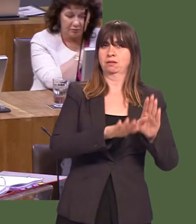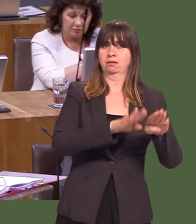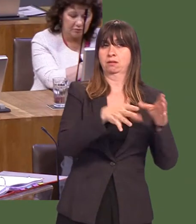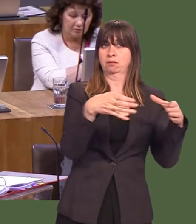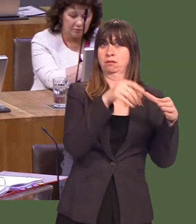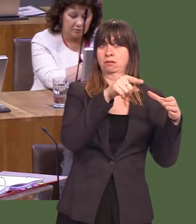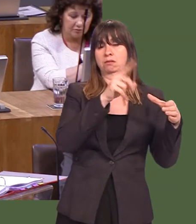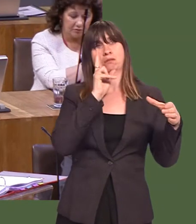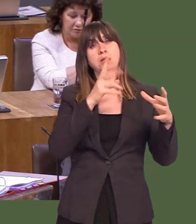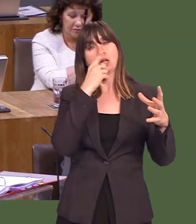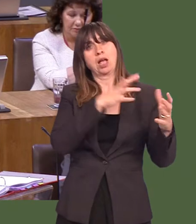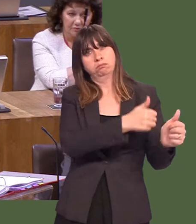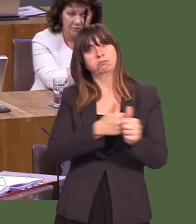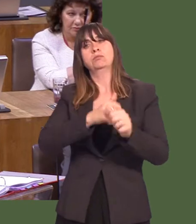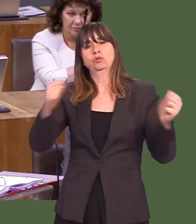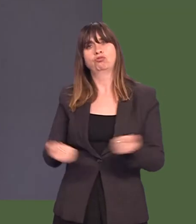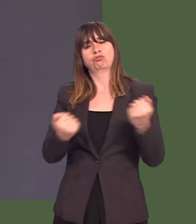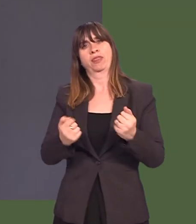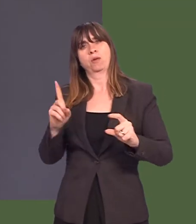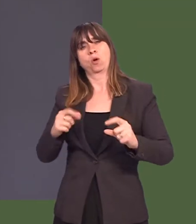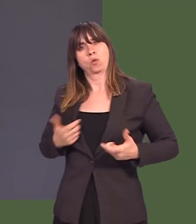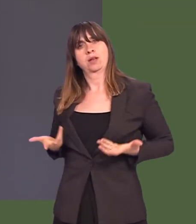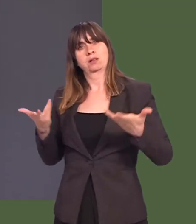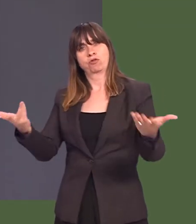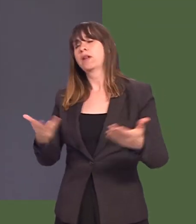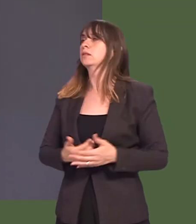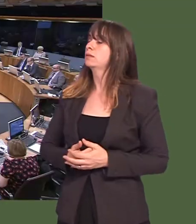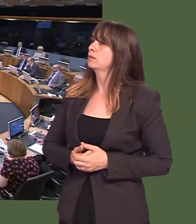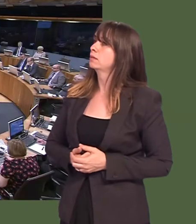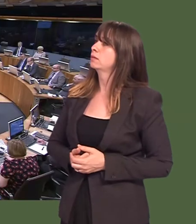what we are doing is strengthened as a result of looking at their experience.